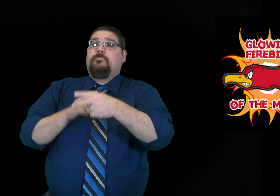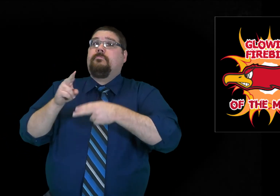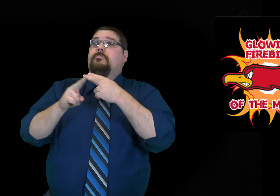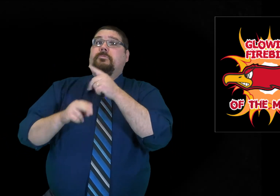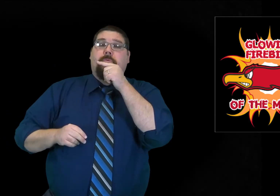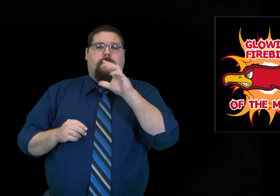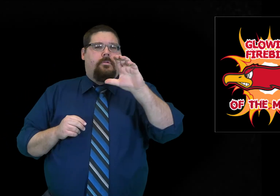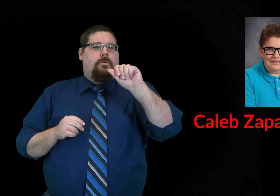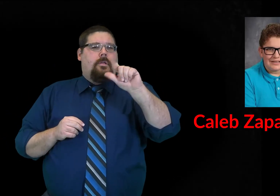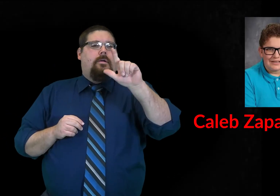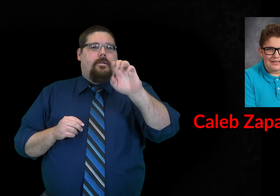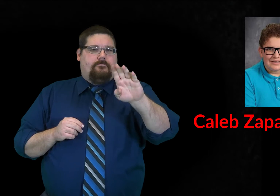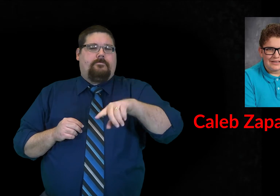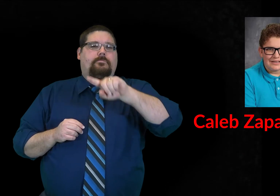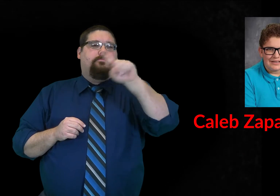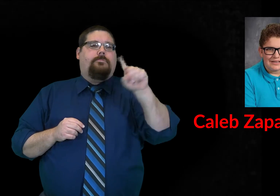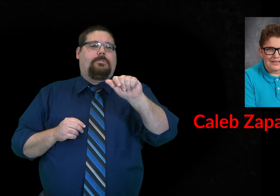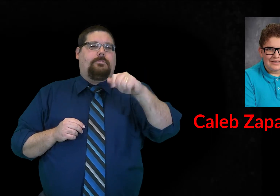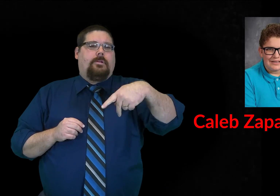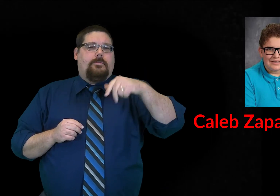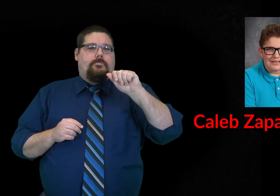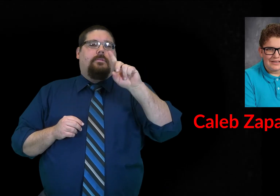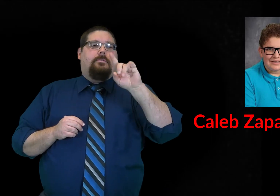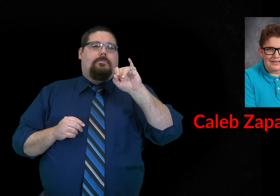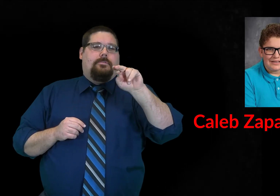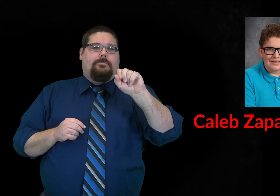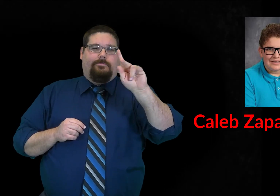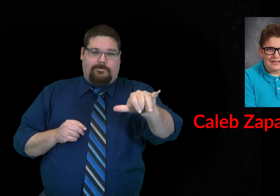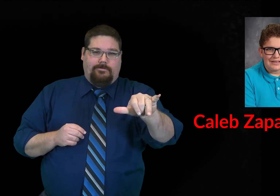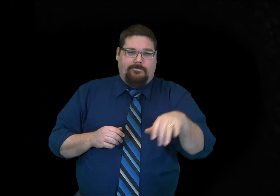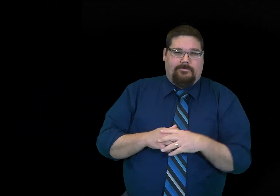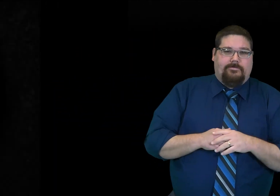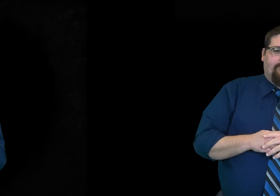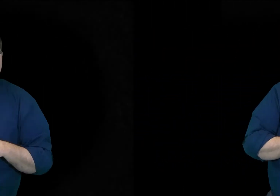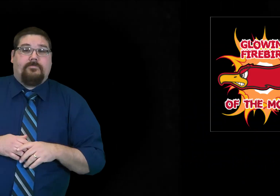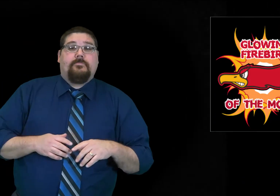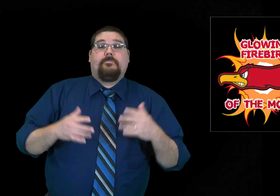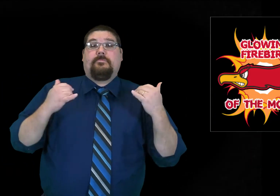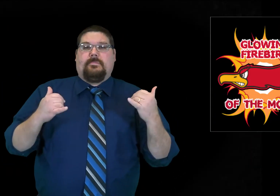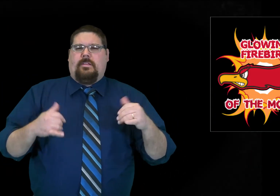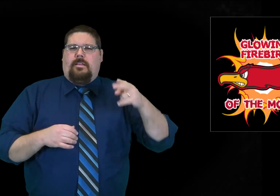This student is Caleb Zapadinsky.